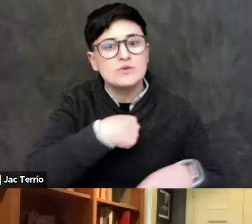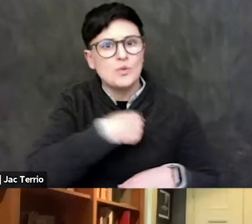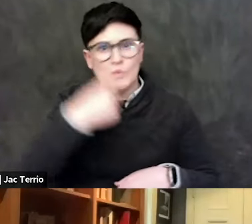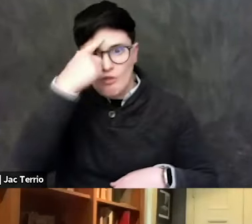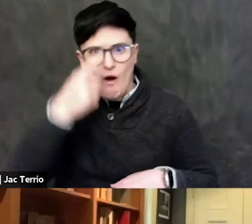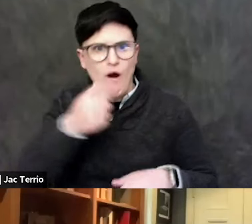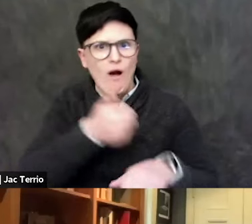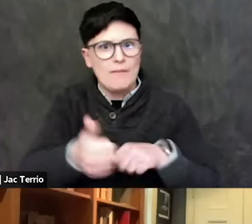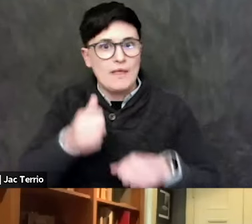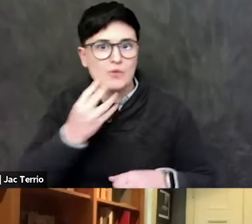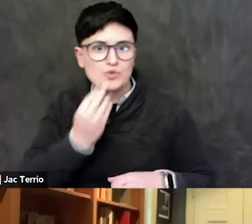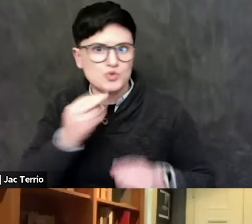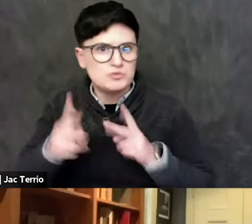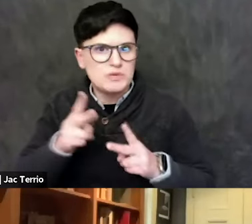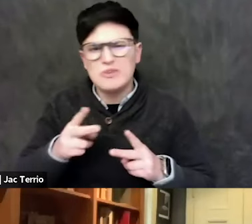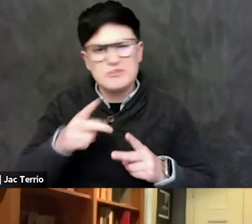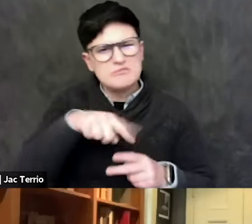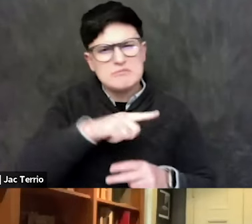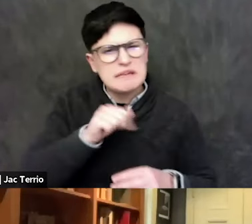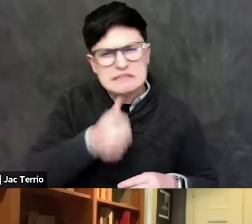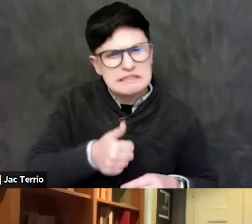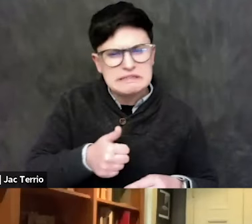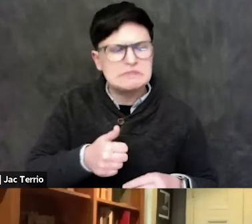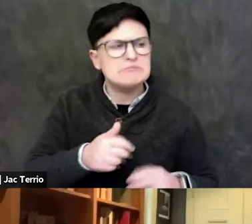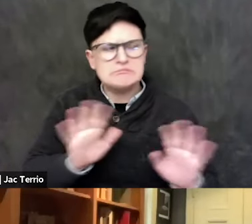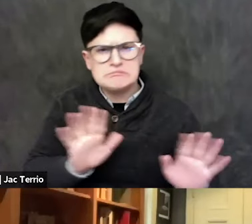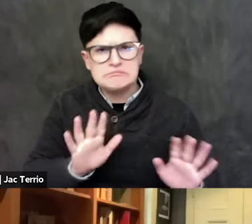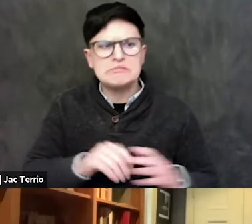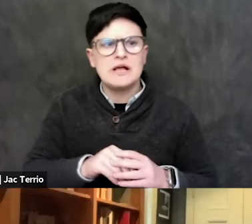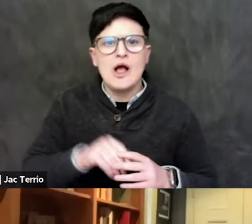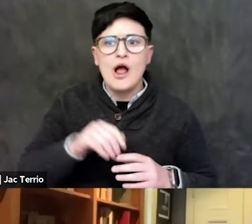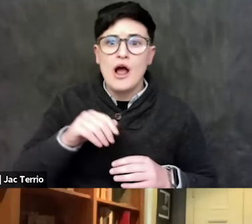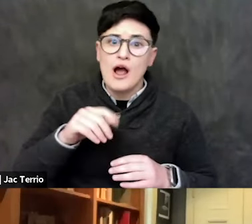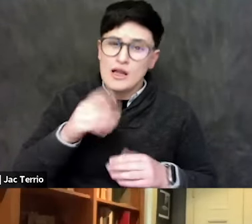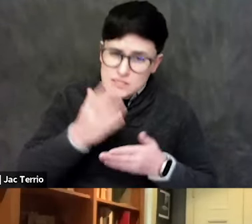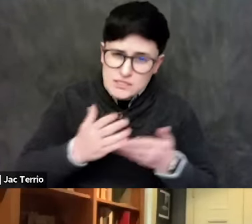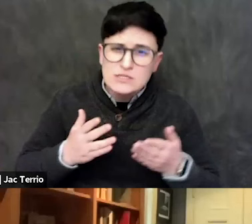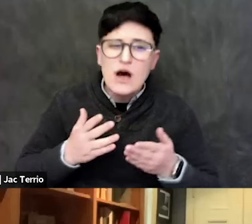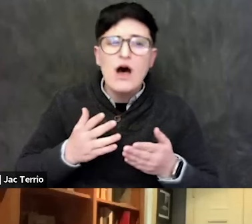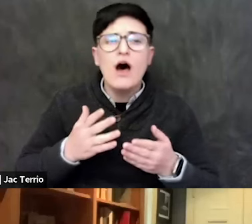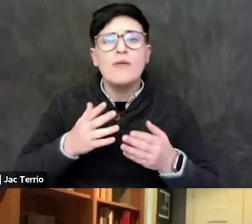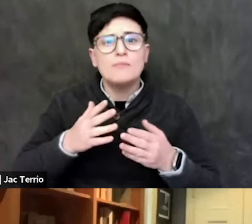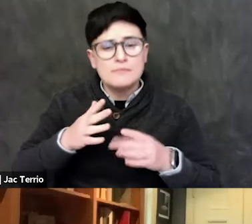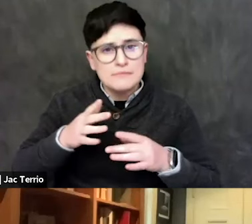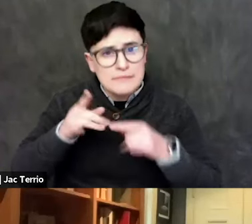There was the attacks that happened really after the beginning of the second (audio skips)